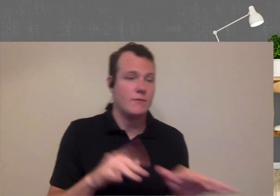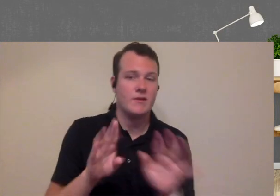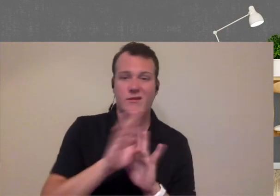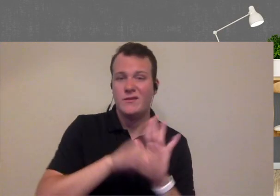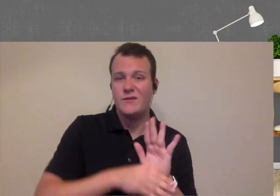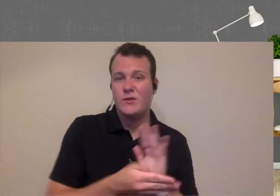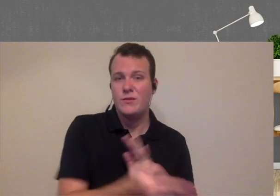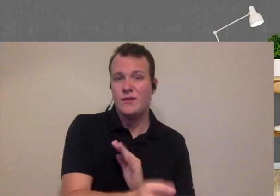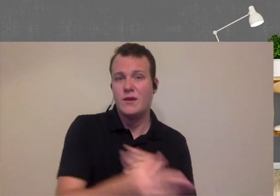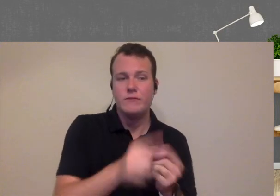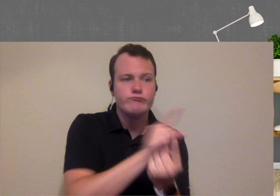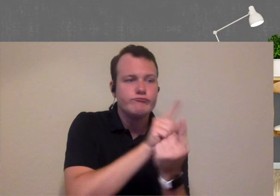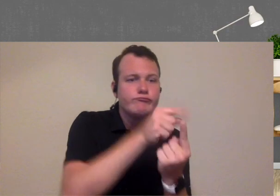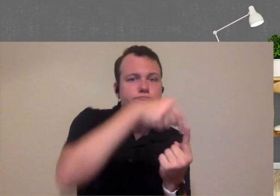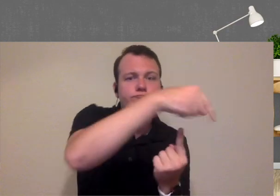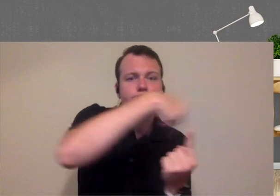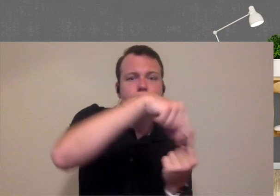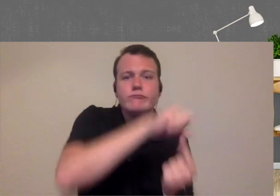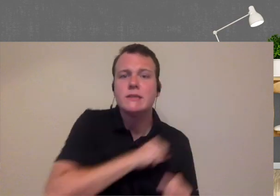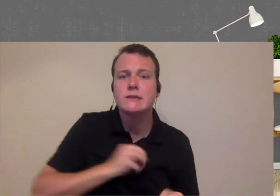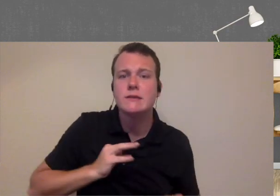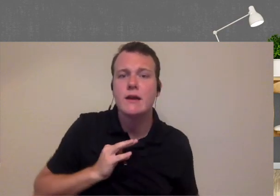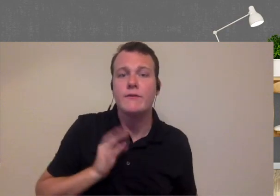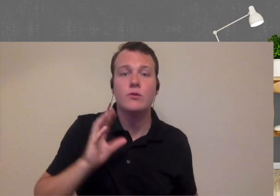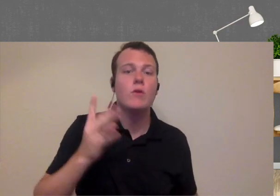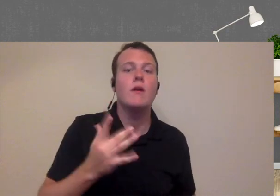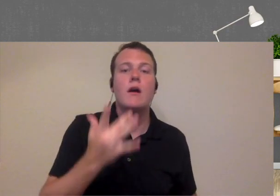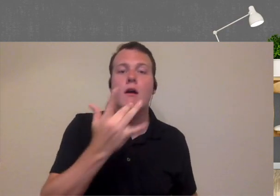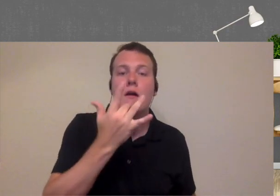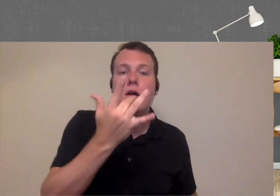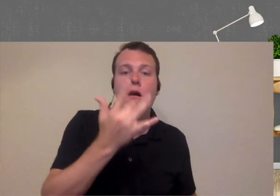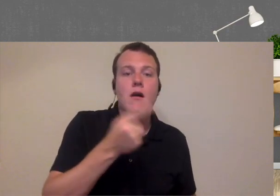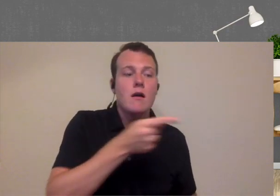bring you back or maybe a half hour and so your sample of the busyness of that